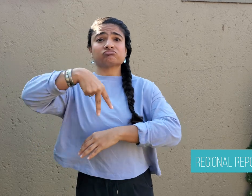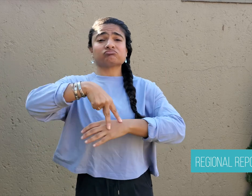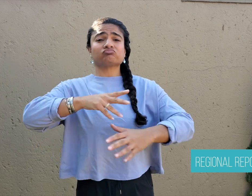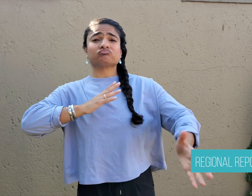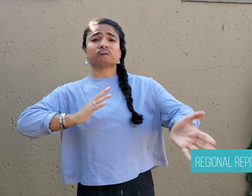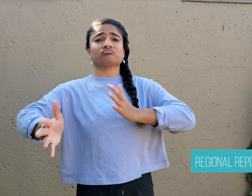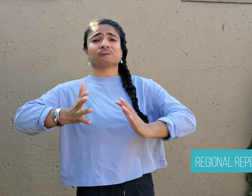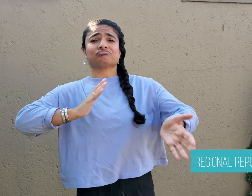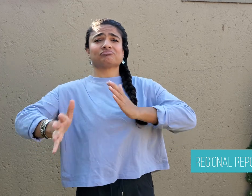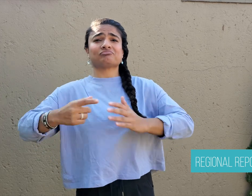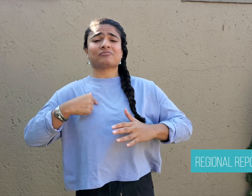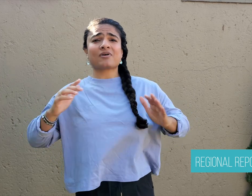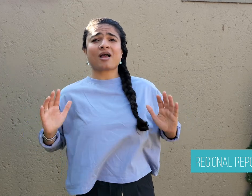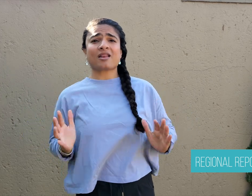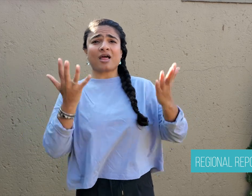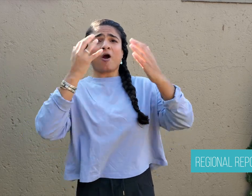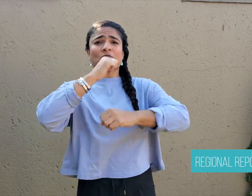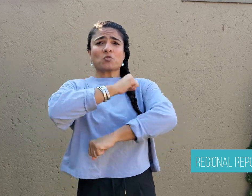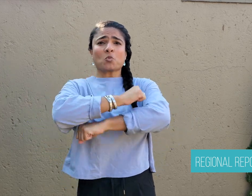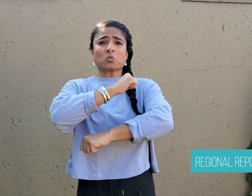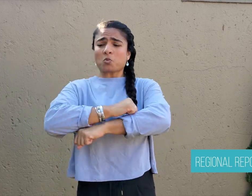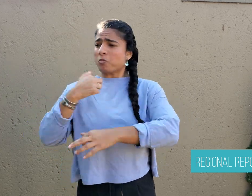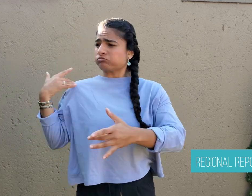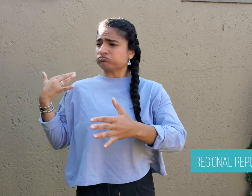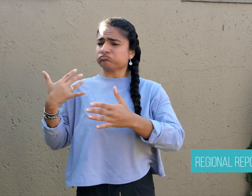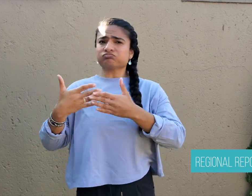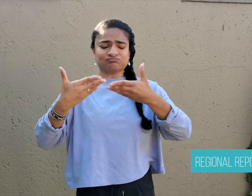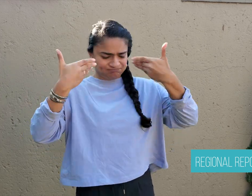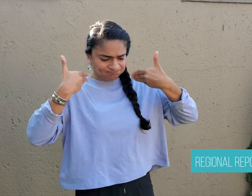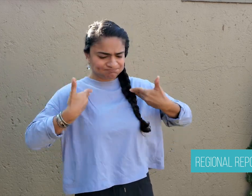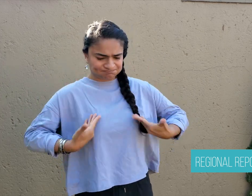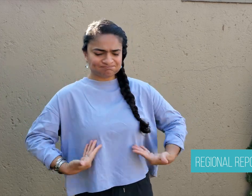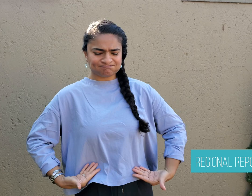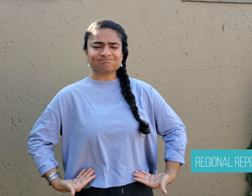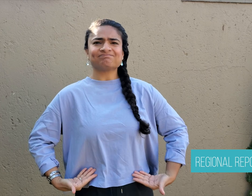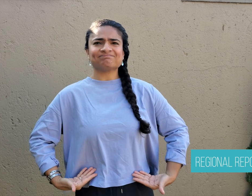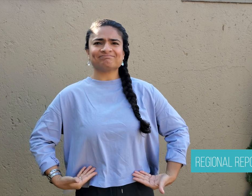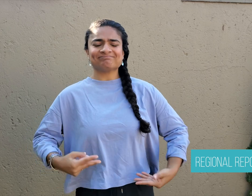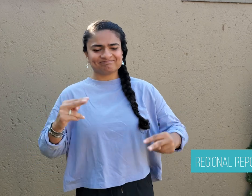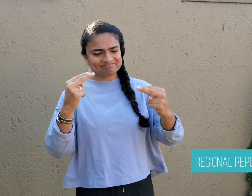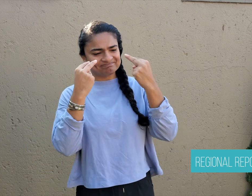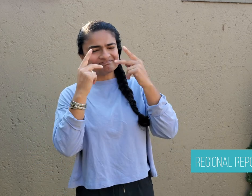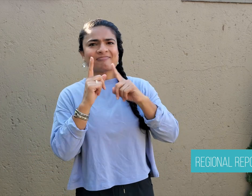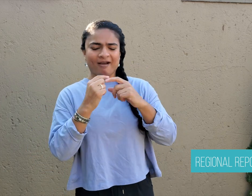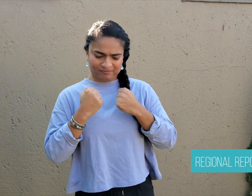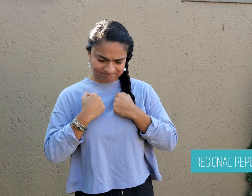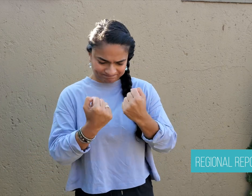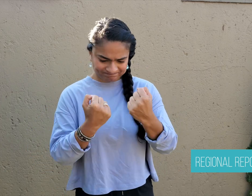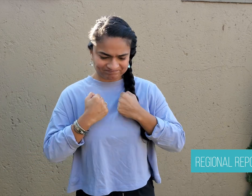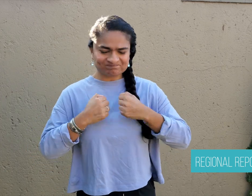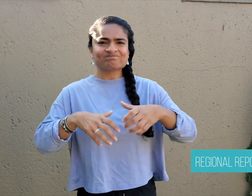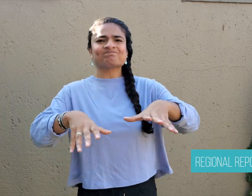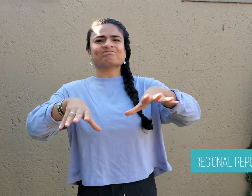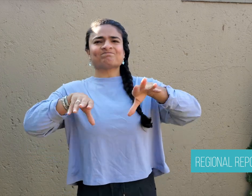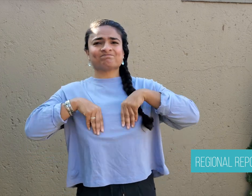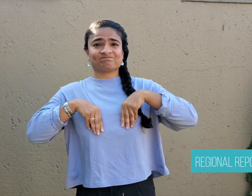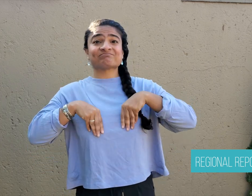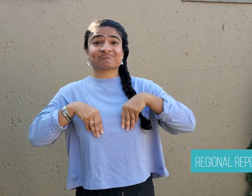Writing the poem enabled her to express her feelings,